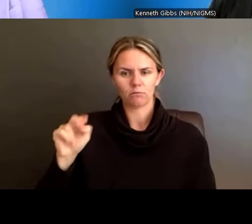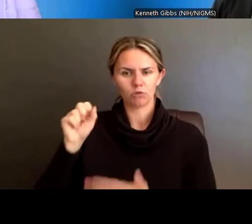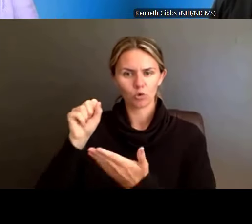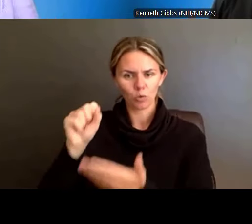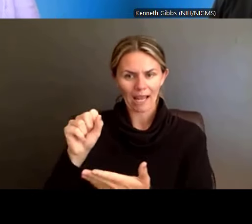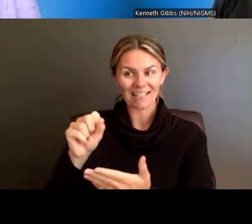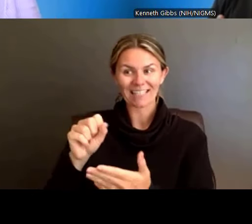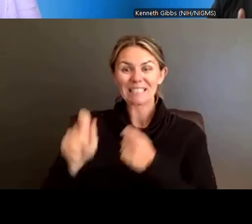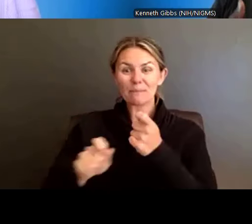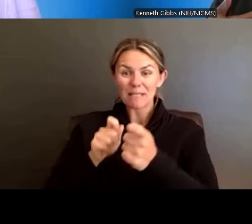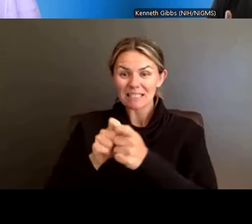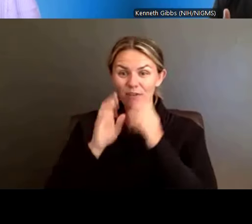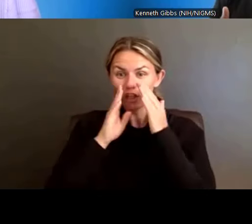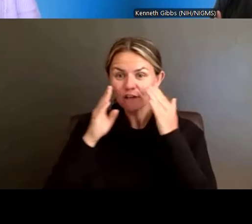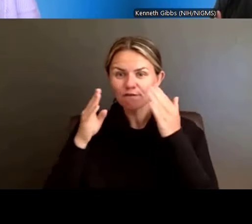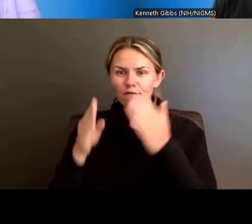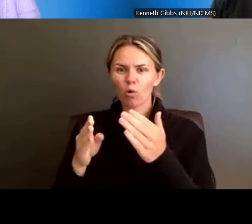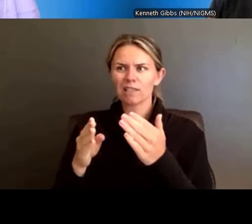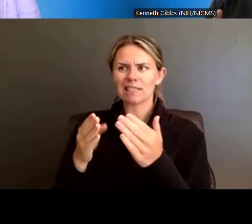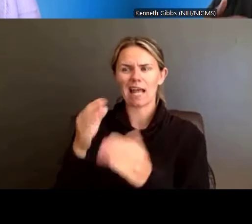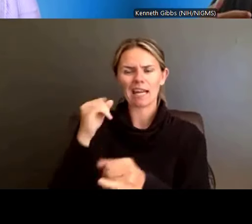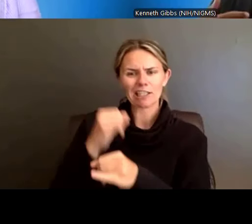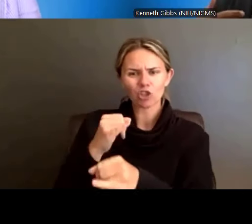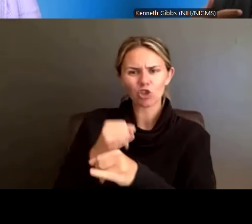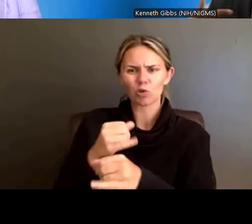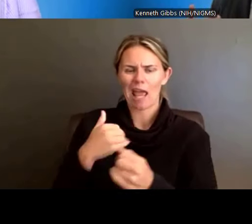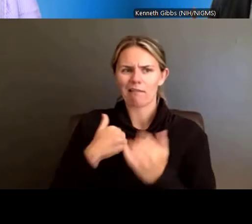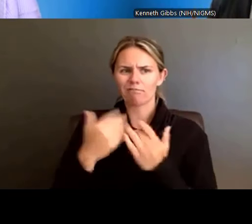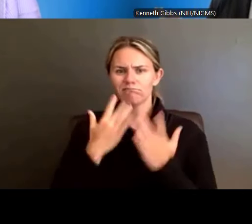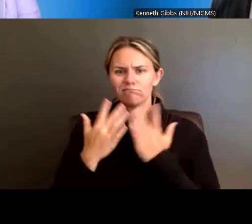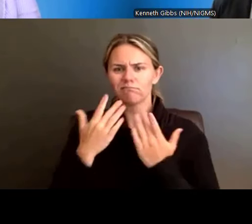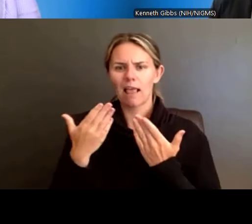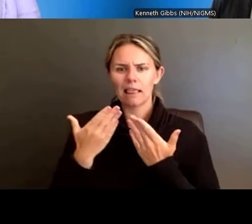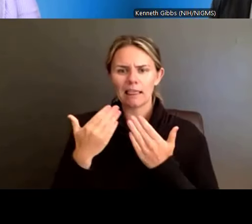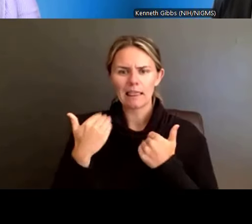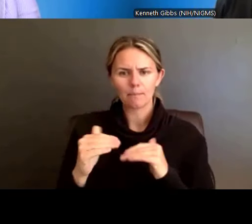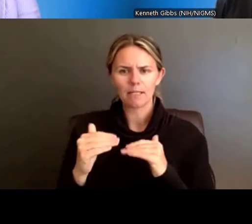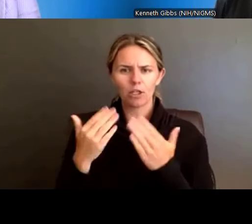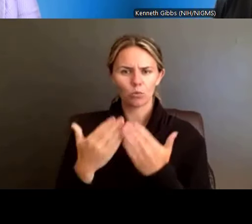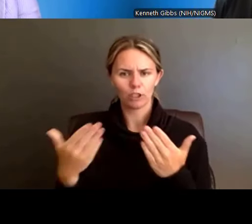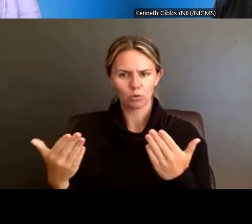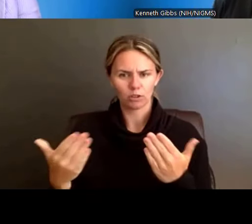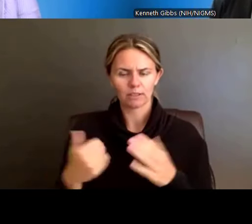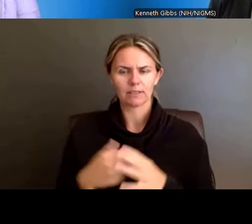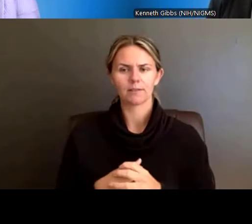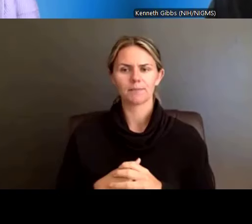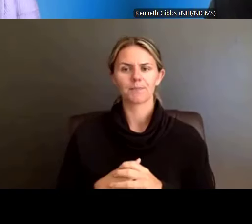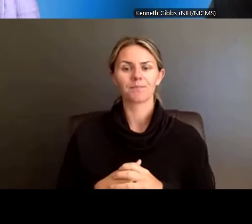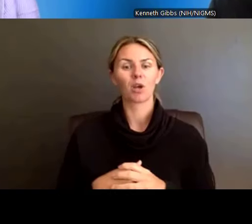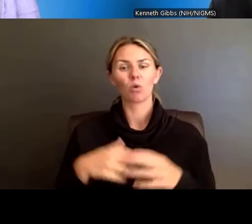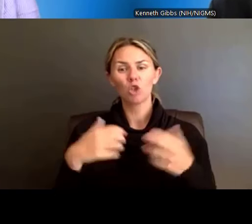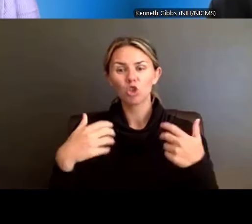And other offices are really aiming to provide greater outreach for research-active institutions, including Dr. Marie Bernard's